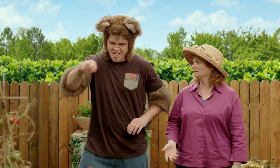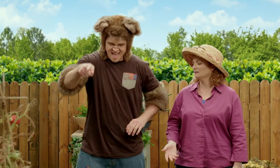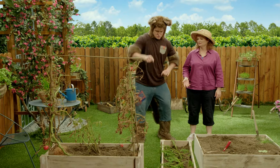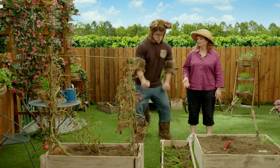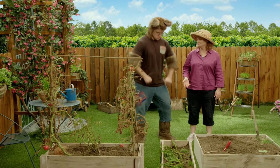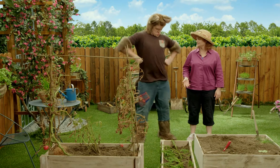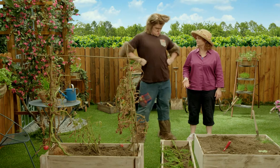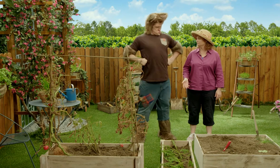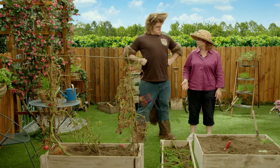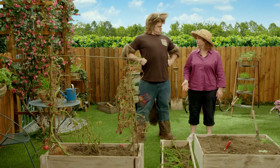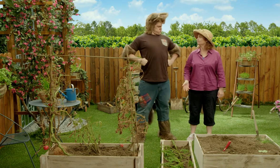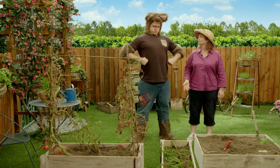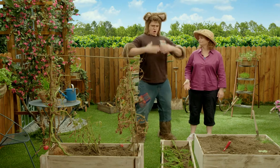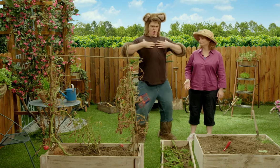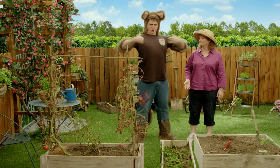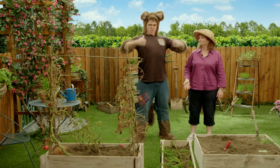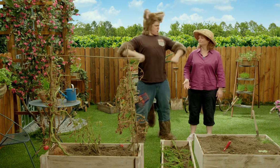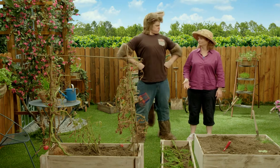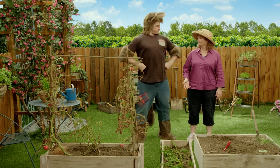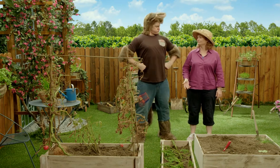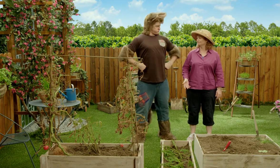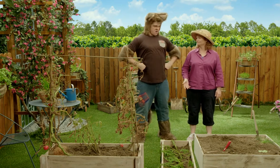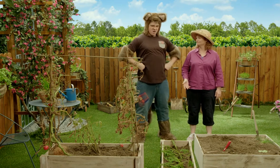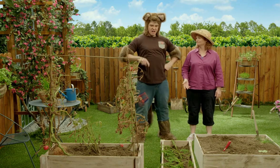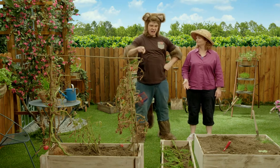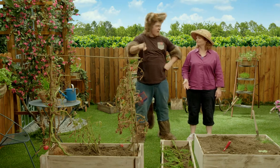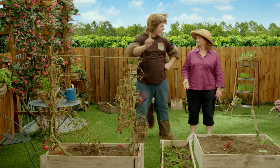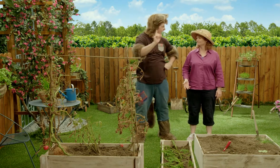Oh, so before they were healthy and strong and stood like this,